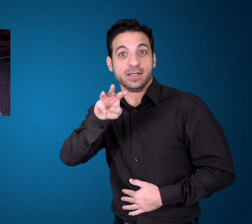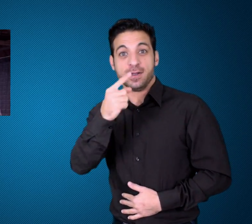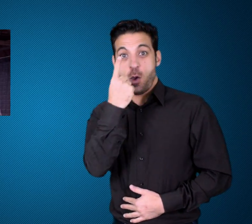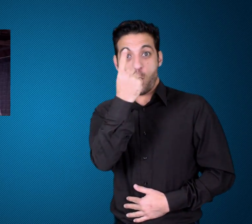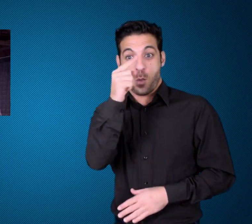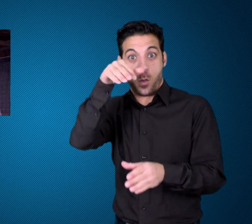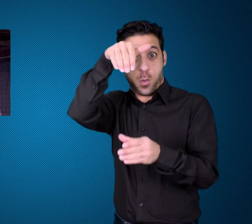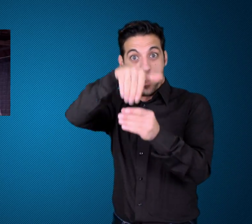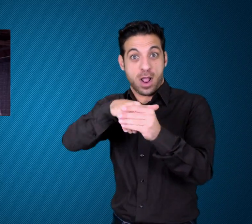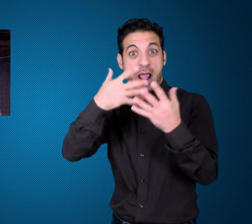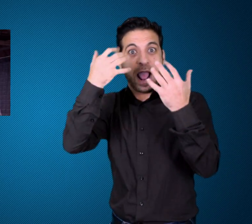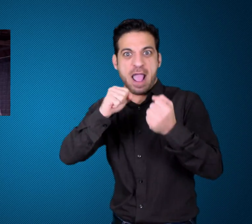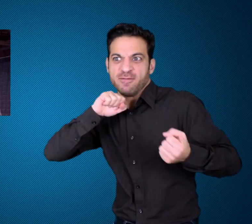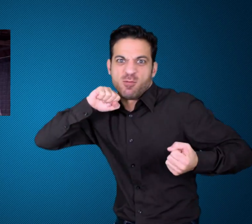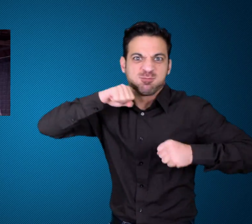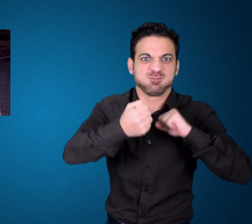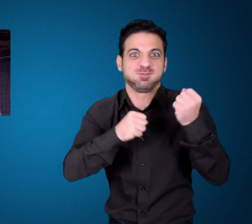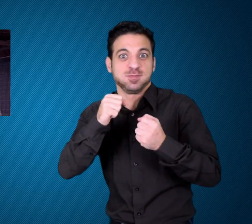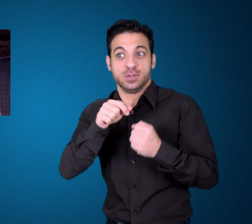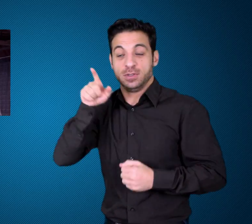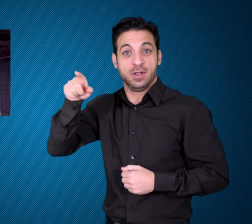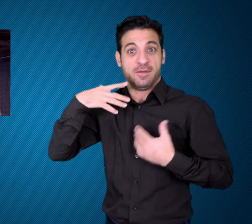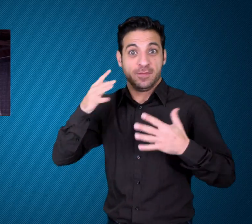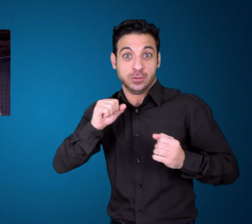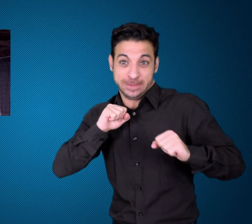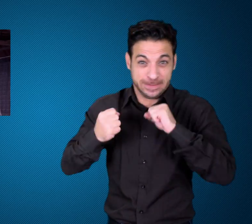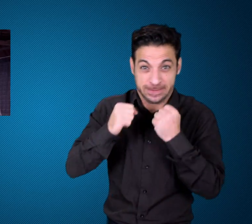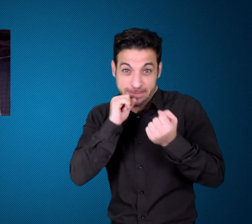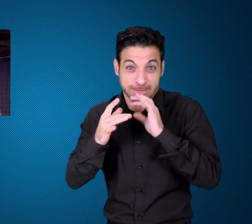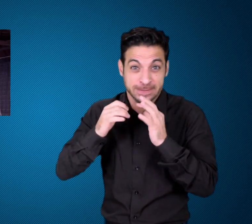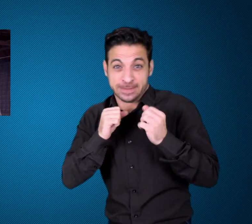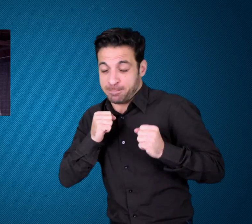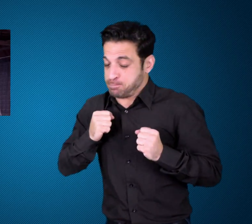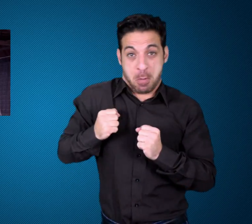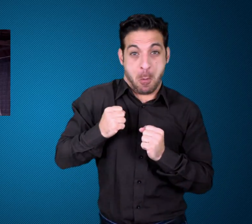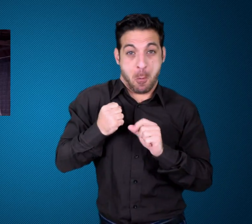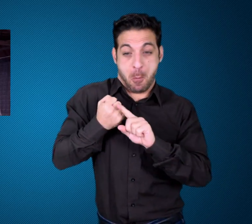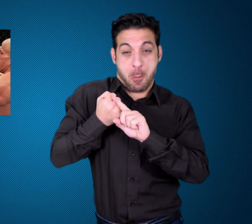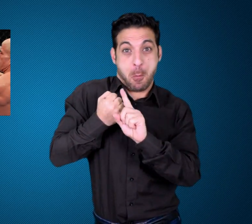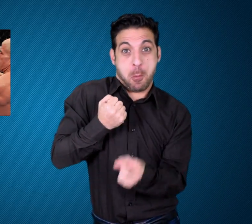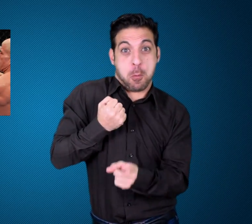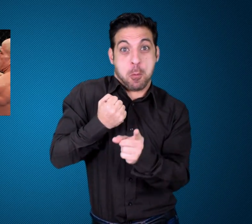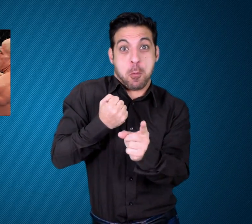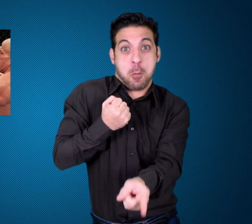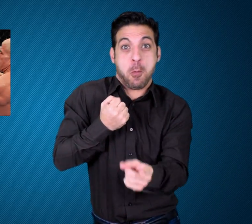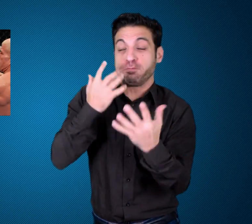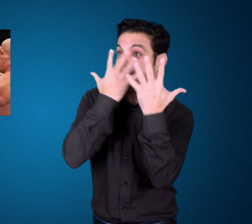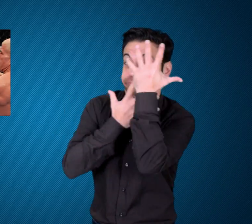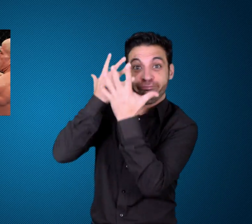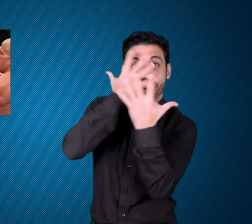3" and in one fight, knocked out a